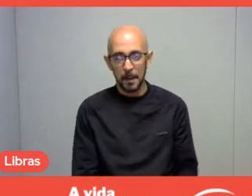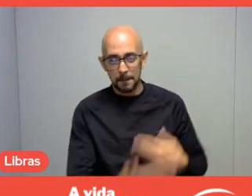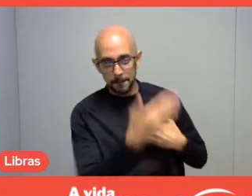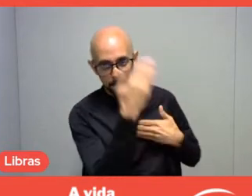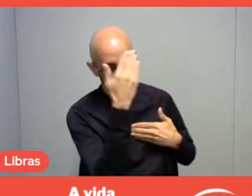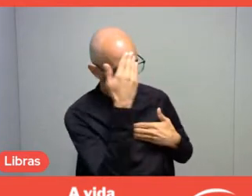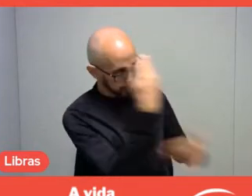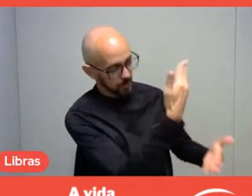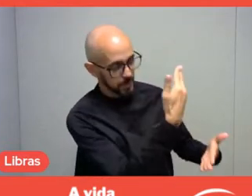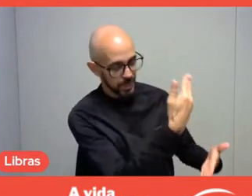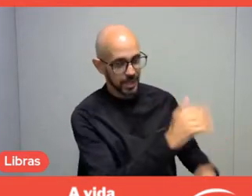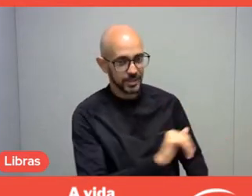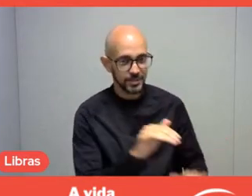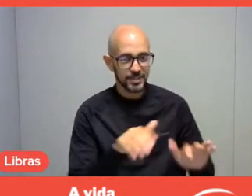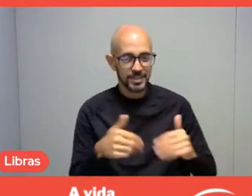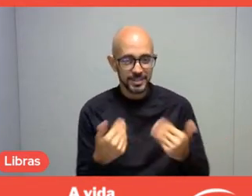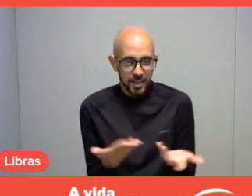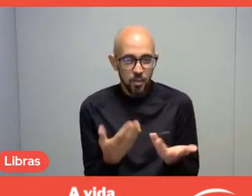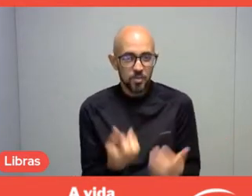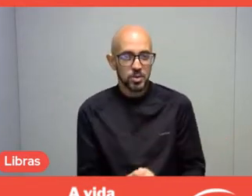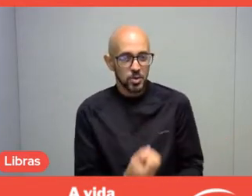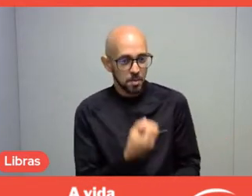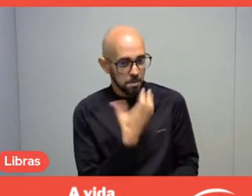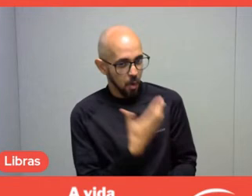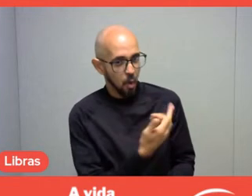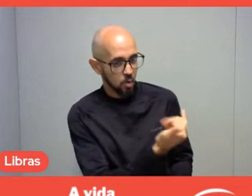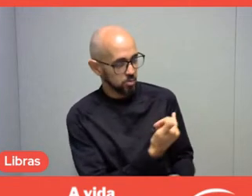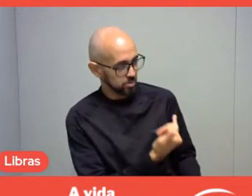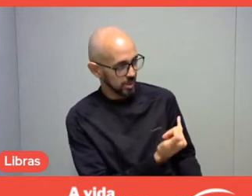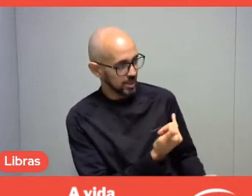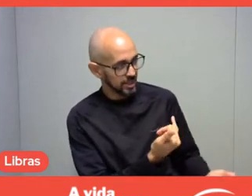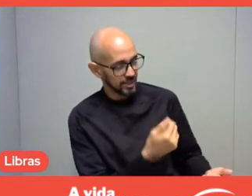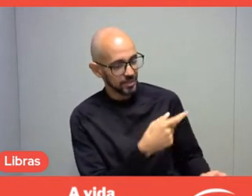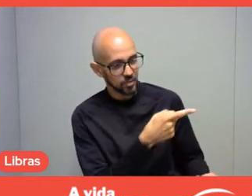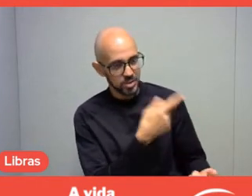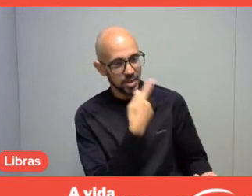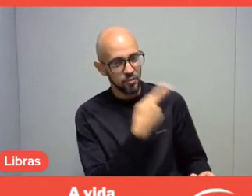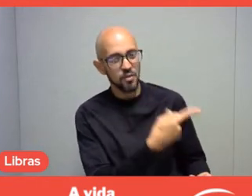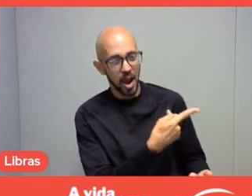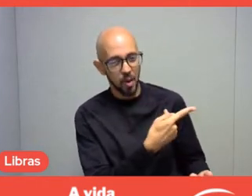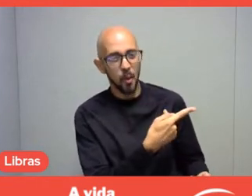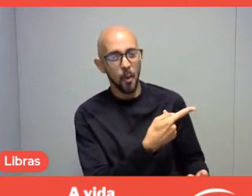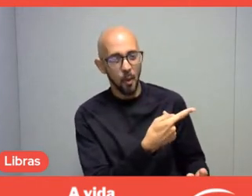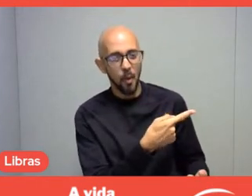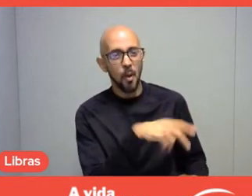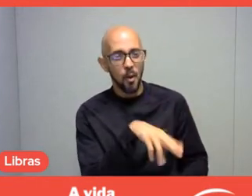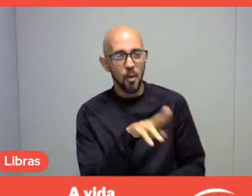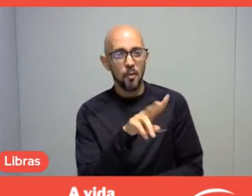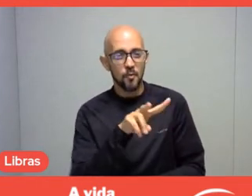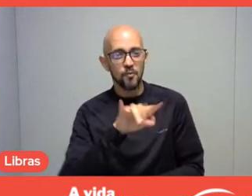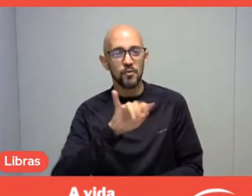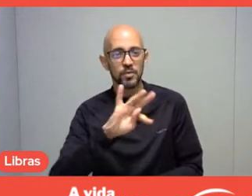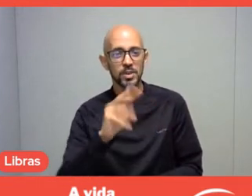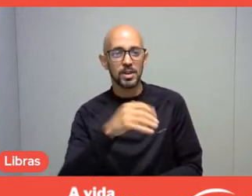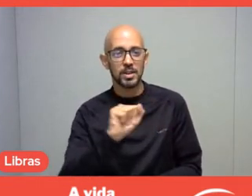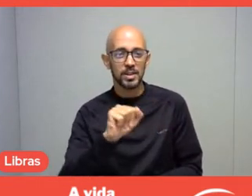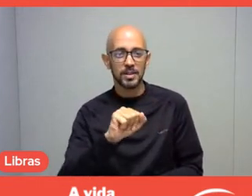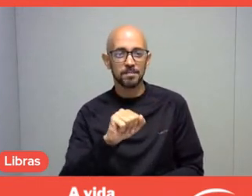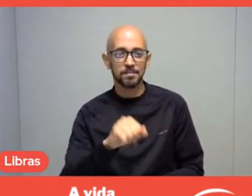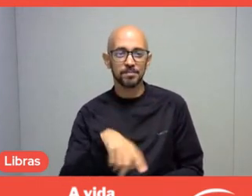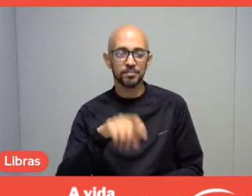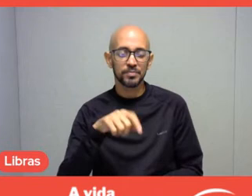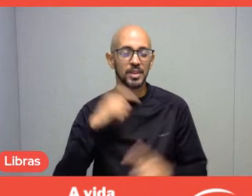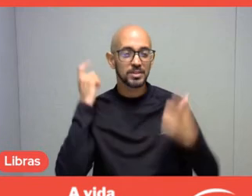So, it was great to hear that Professor Uvinha is concerned